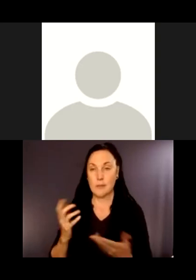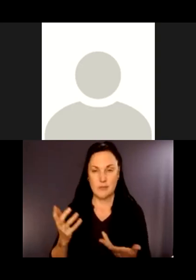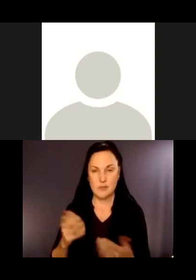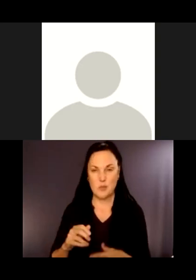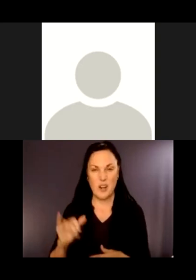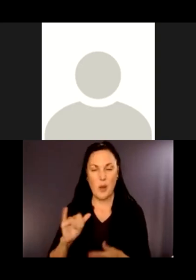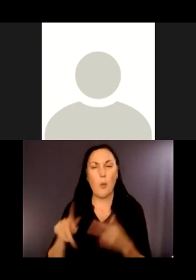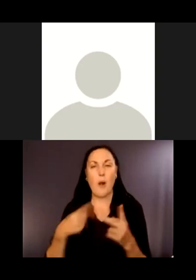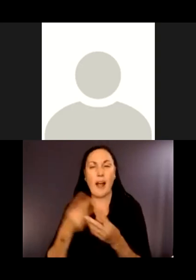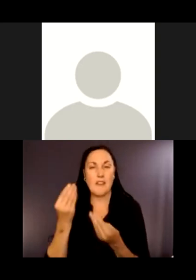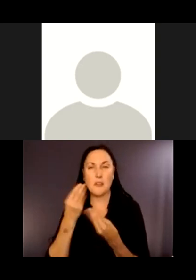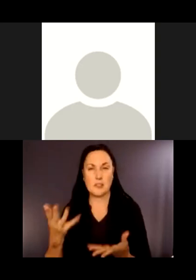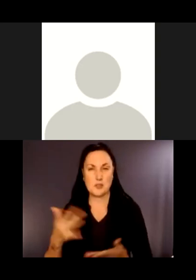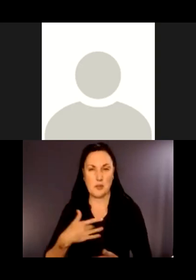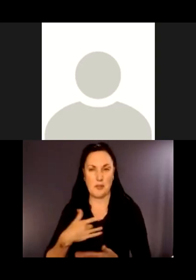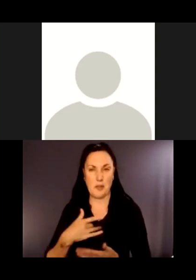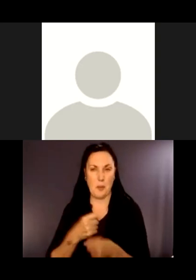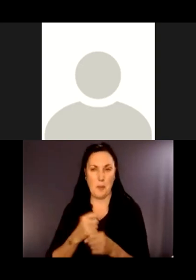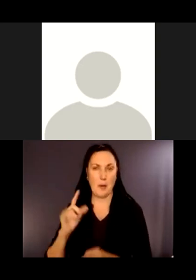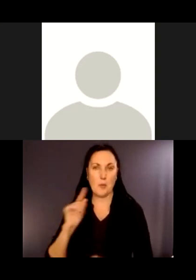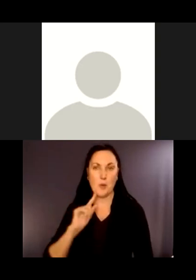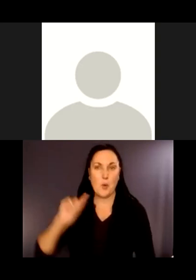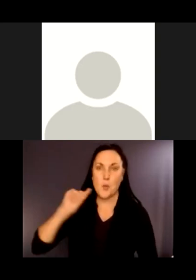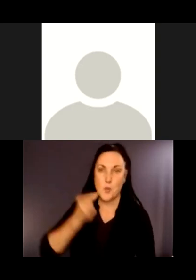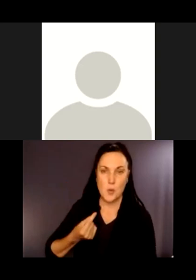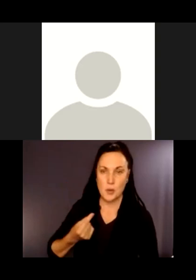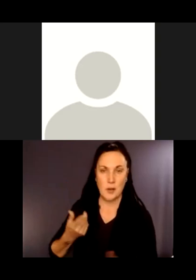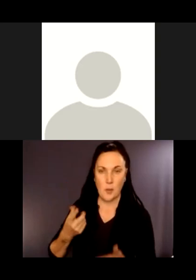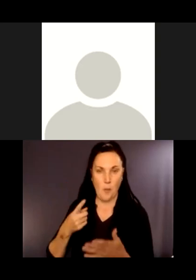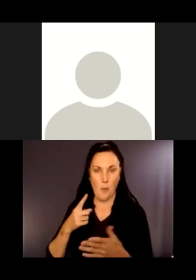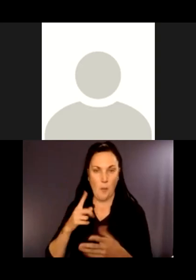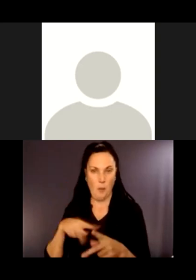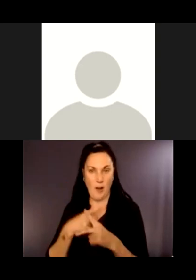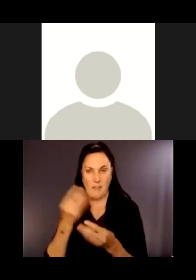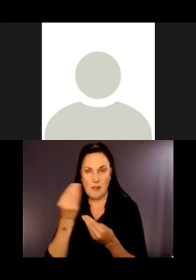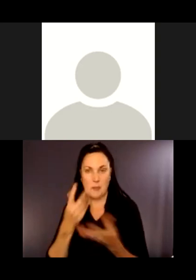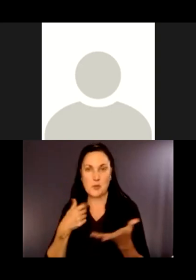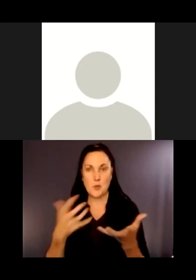really kicking kiosk for you? What information would you recommend?